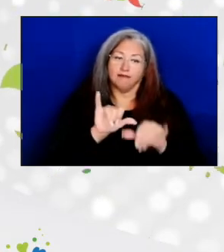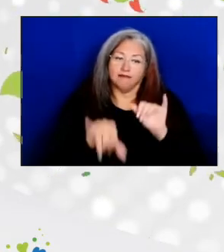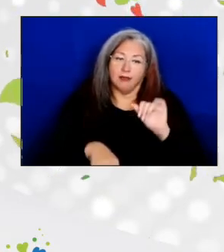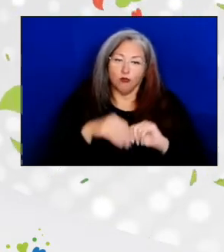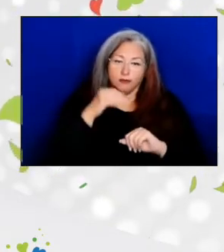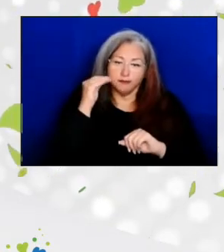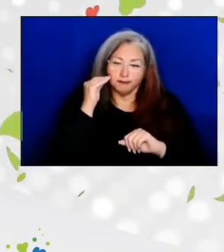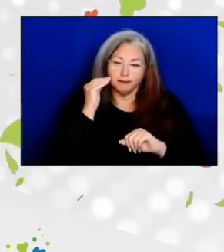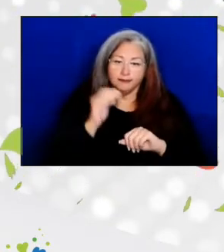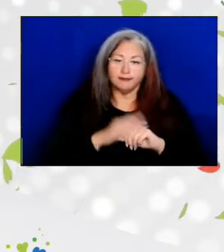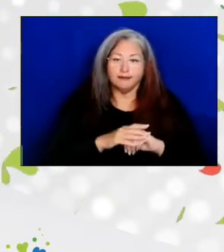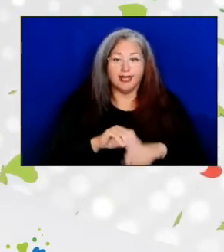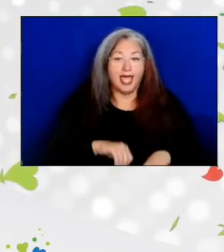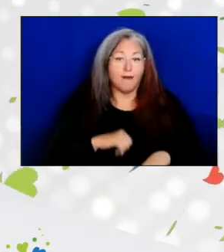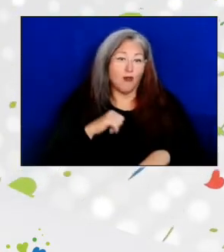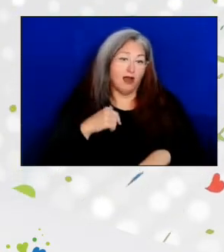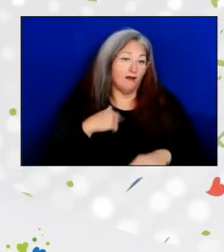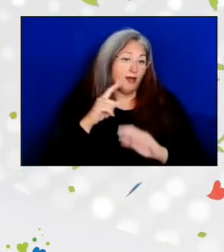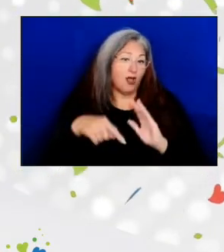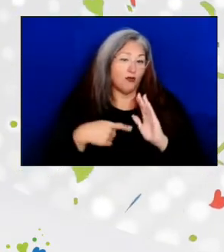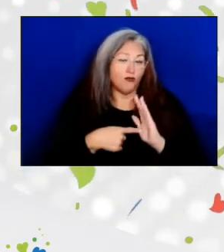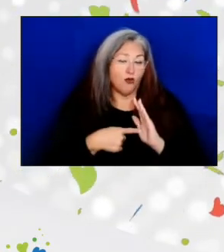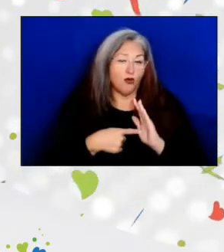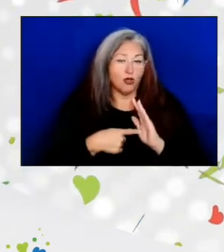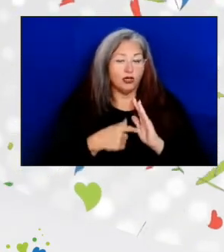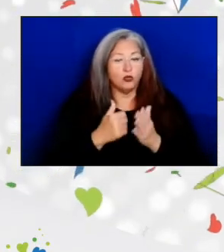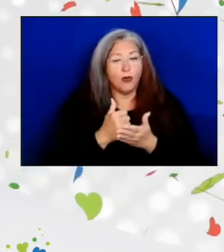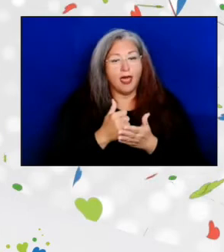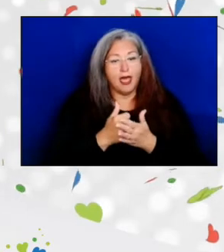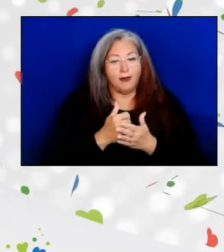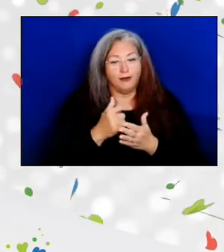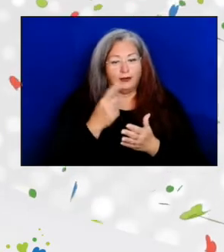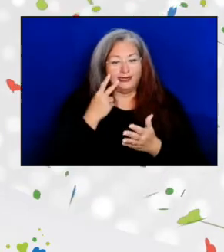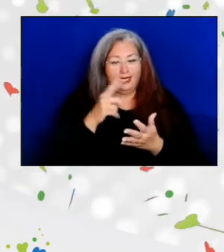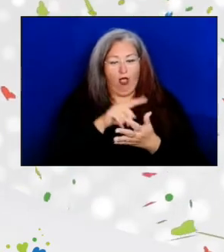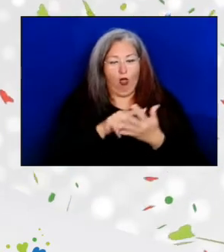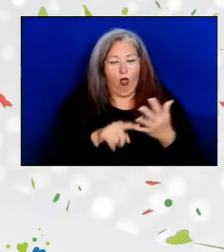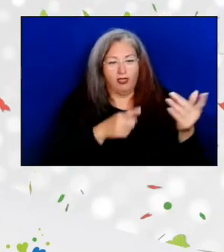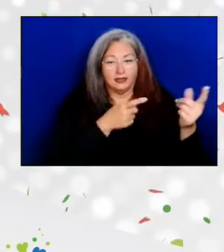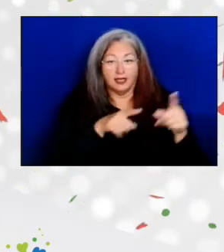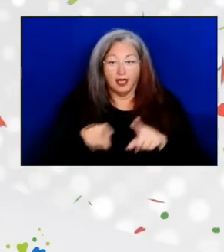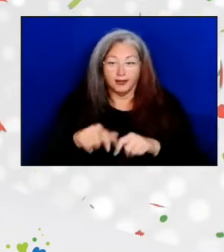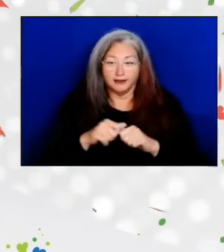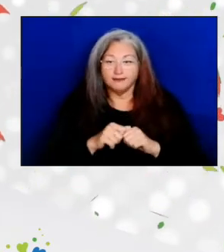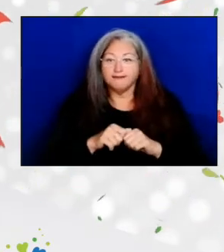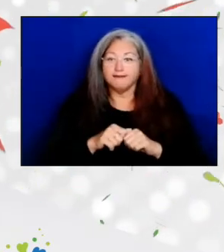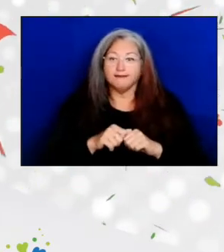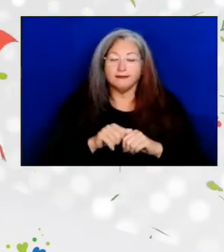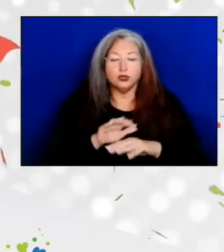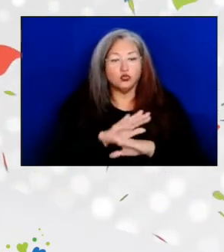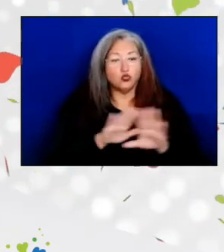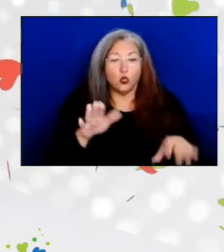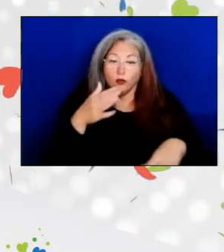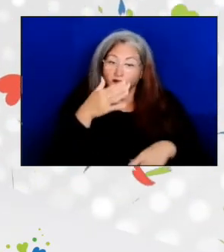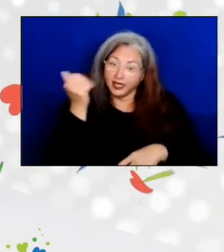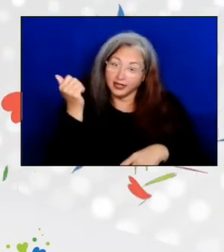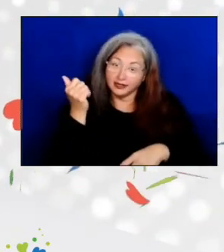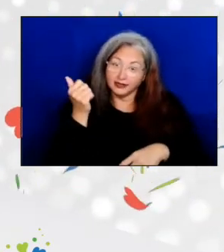I'm proud of my role in helping to make this happen. We should not forget that we can build